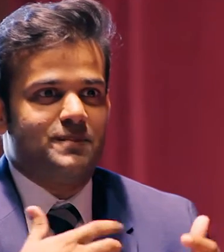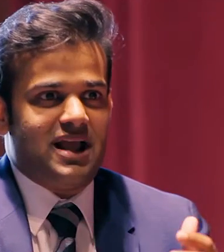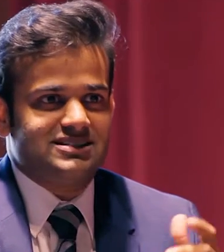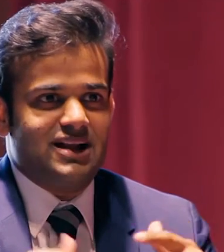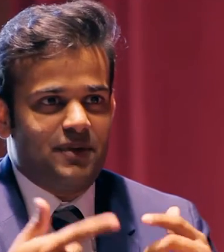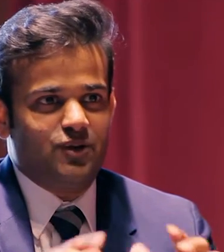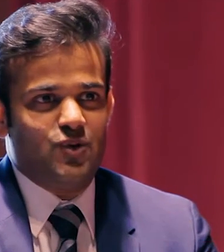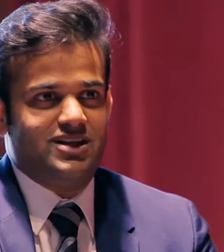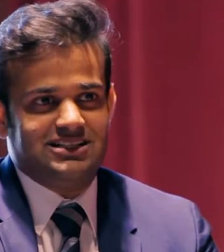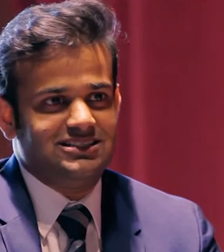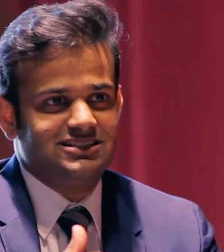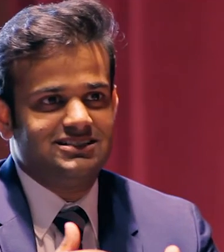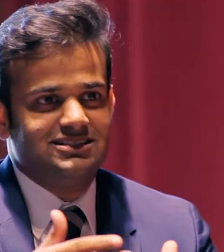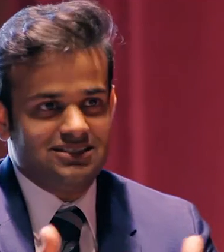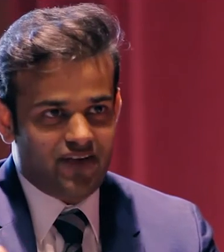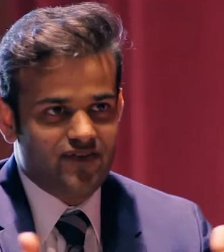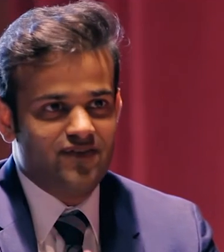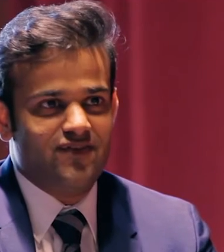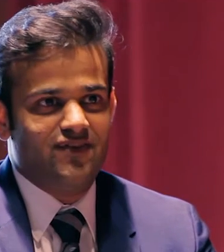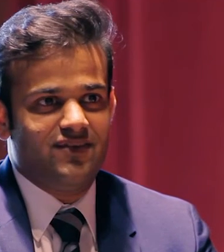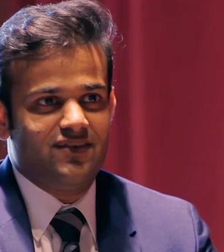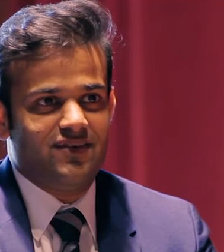[Voiceover] Wow, it's fun that you get to pursue your passion.